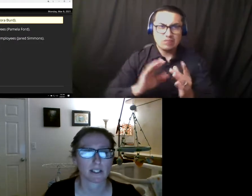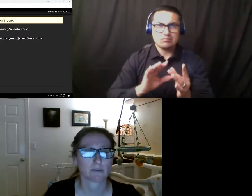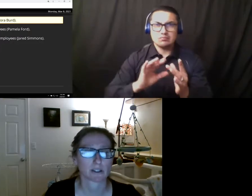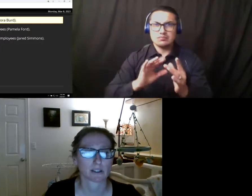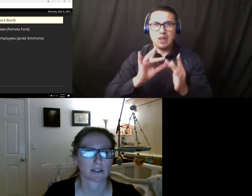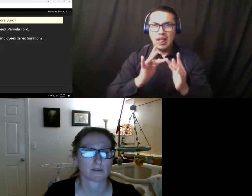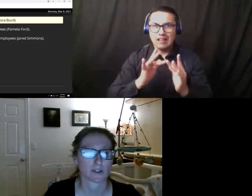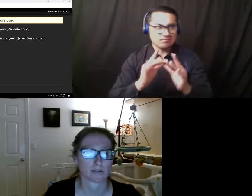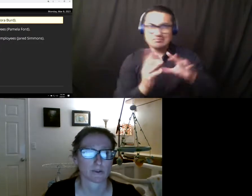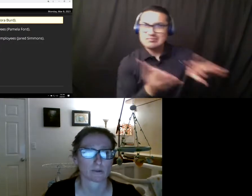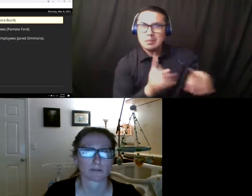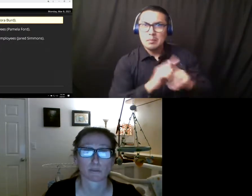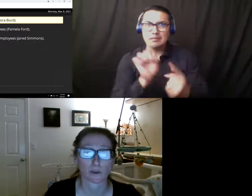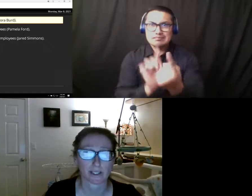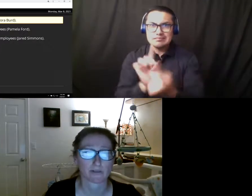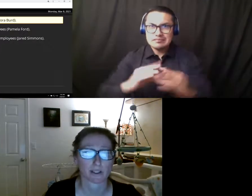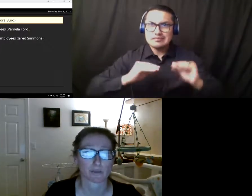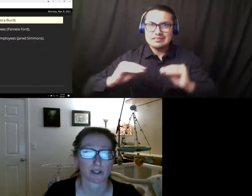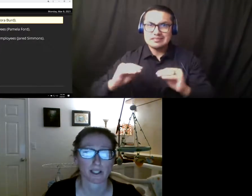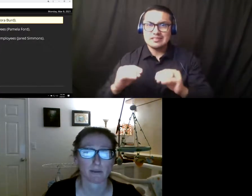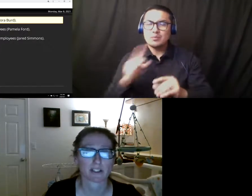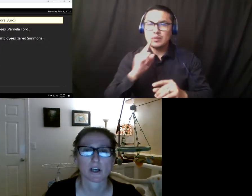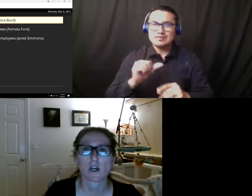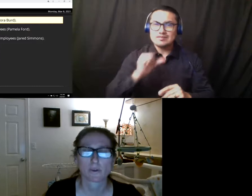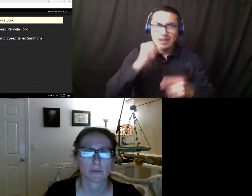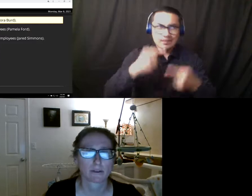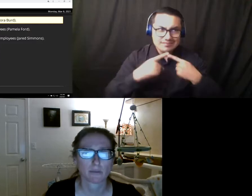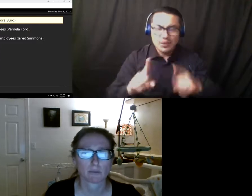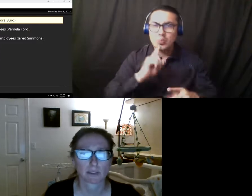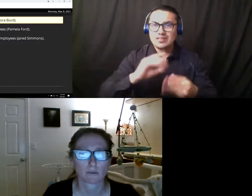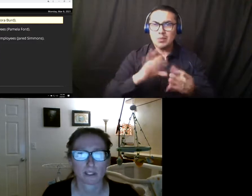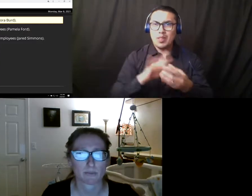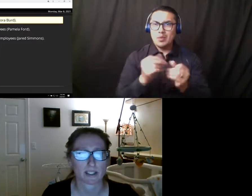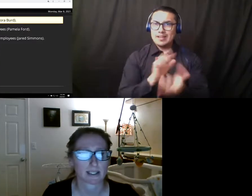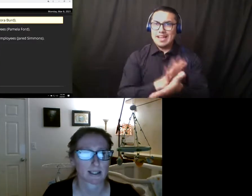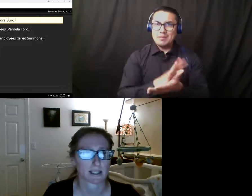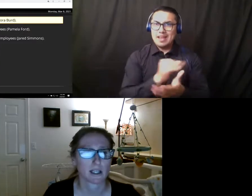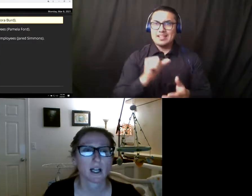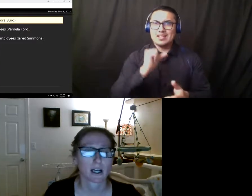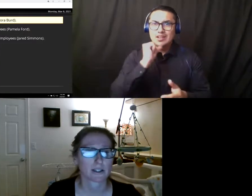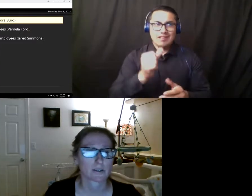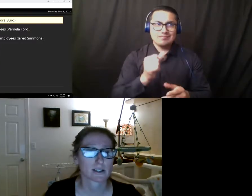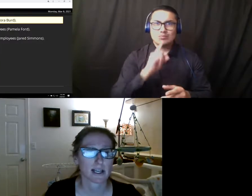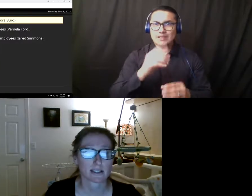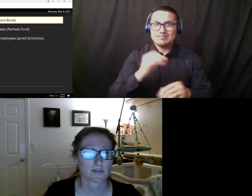Regardless of straightforward reporting of the numbers on campus with no commitment to widespread testing. I notice that as of